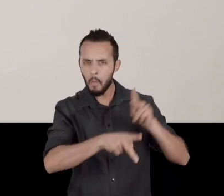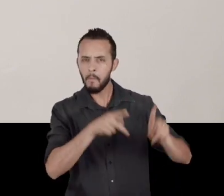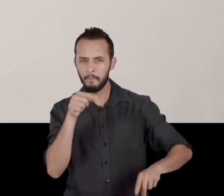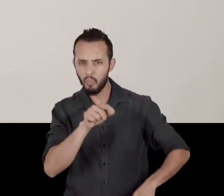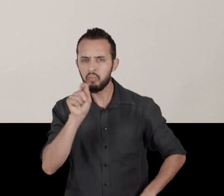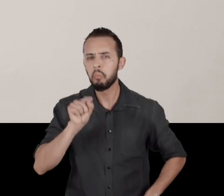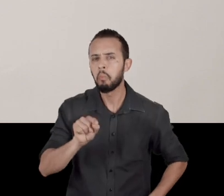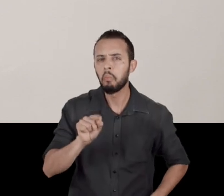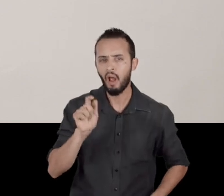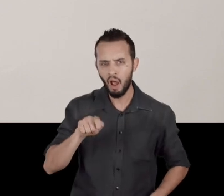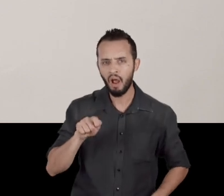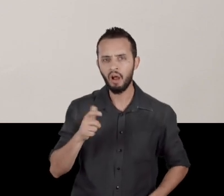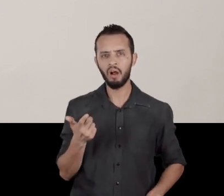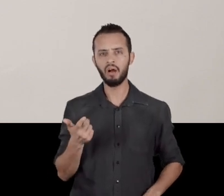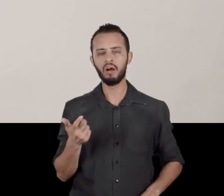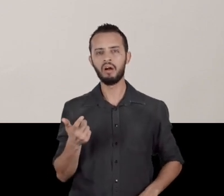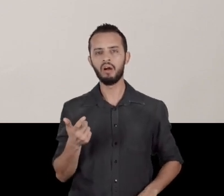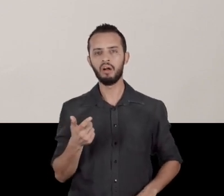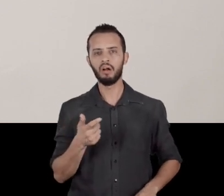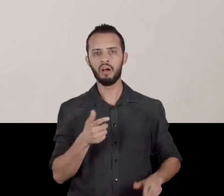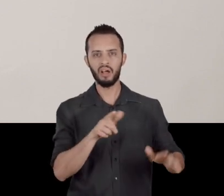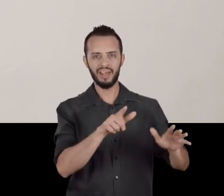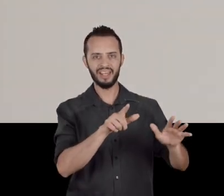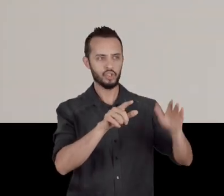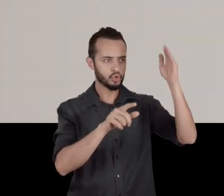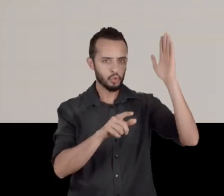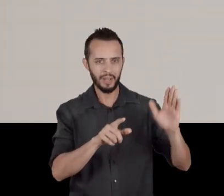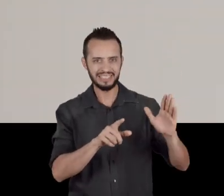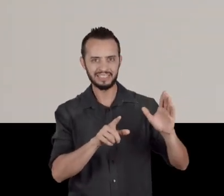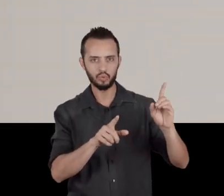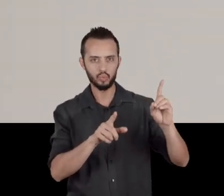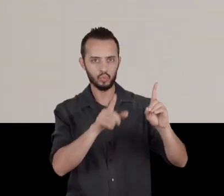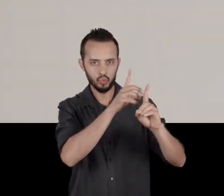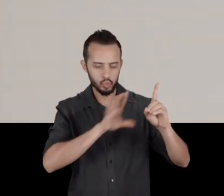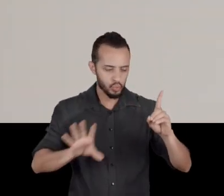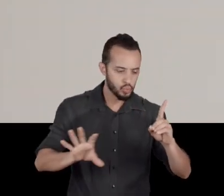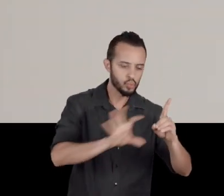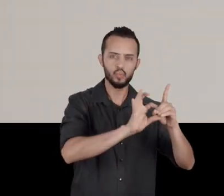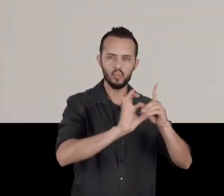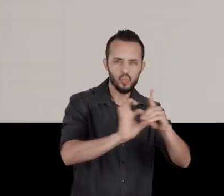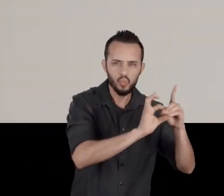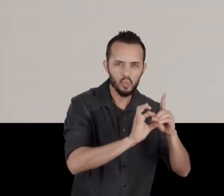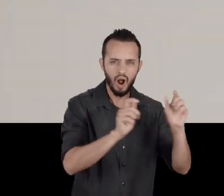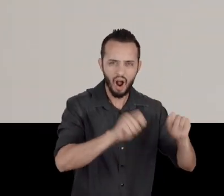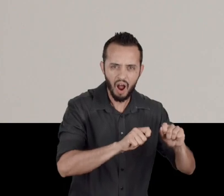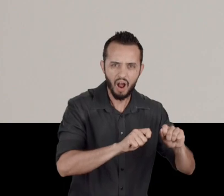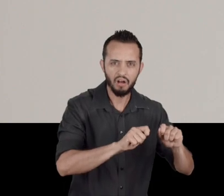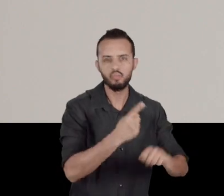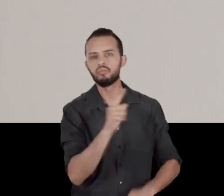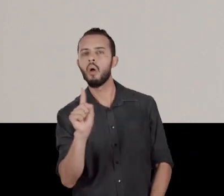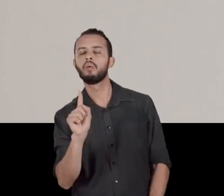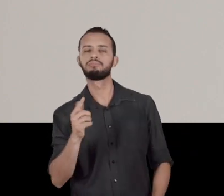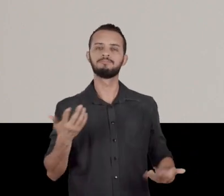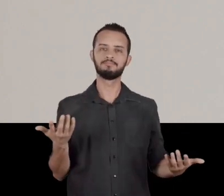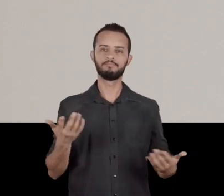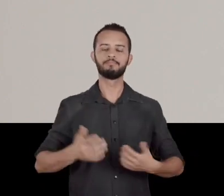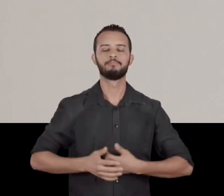Are they part of our people? And national identity is a political agreement that benefits the ruling class